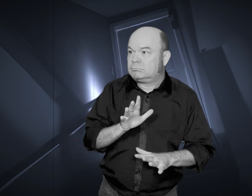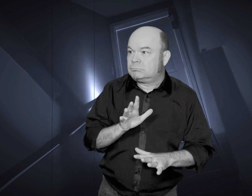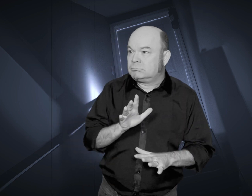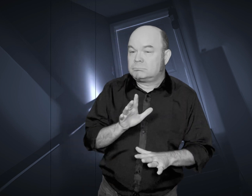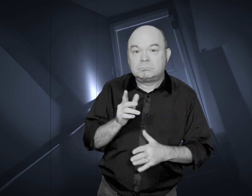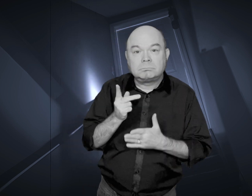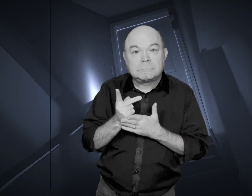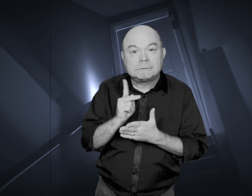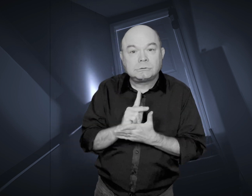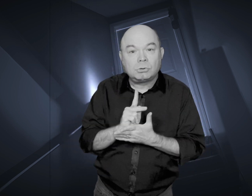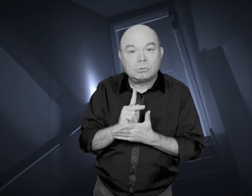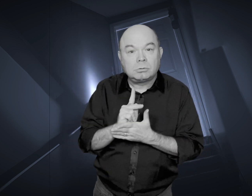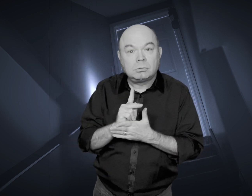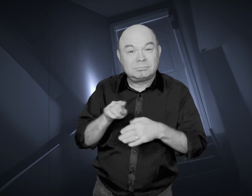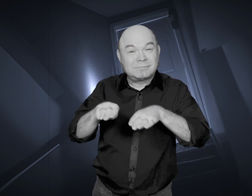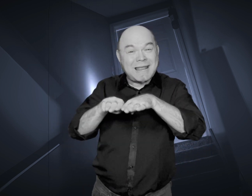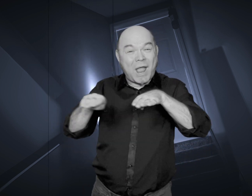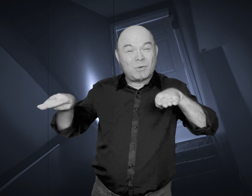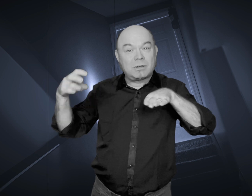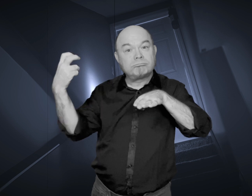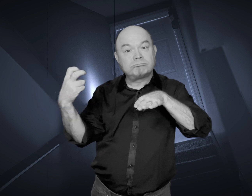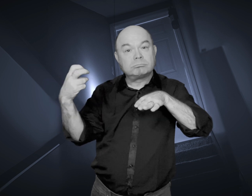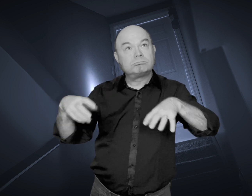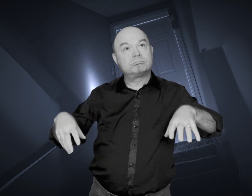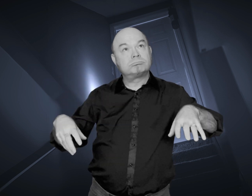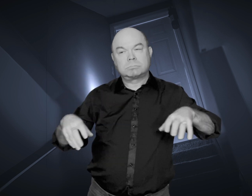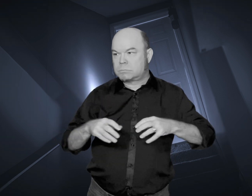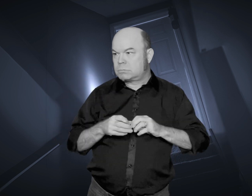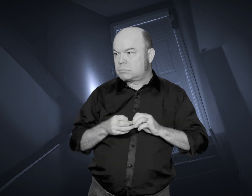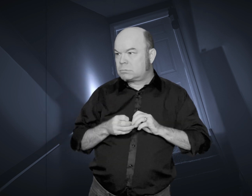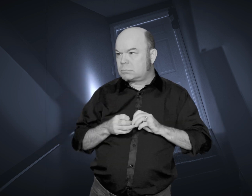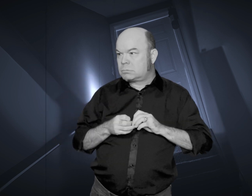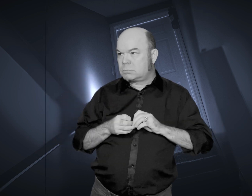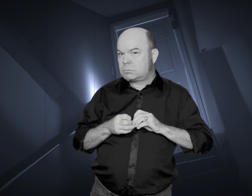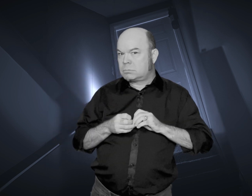Growing uneasy, the father went to the kitchen, only to be startled by another doll sitting on the counter.